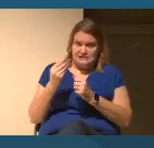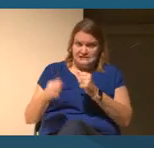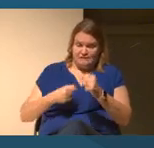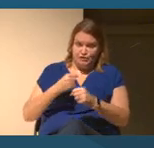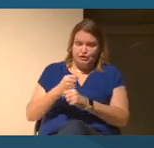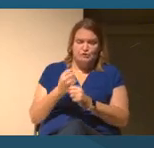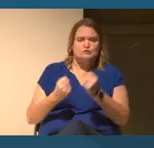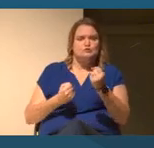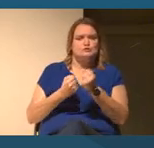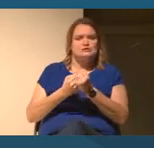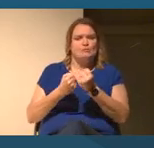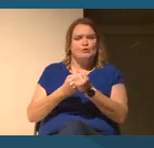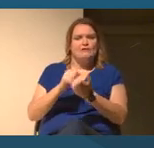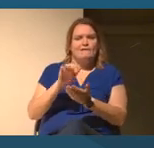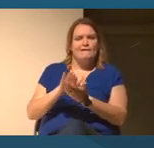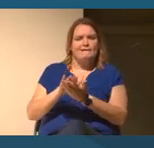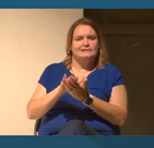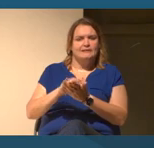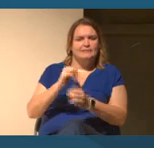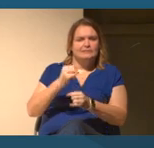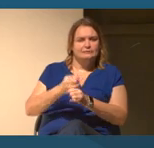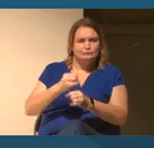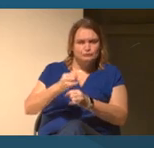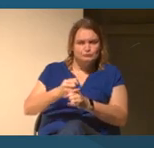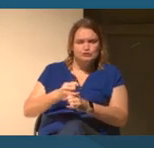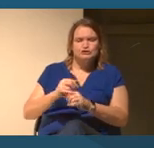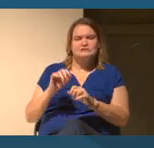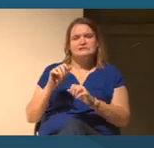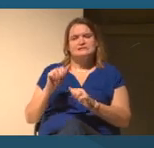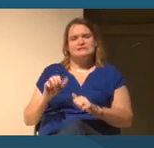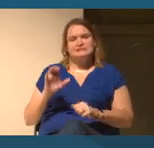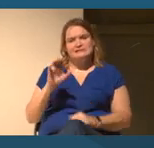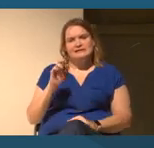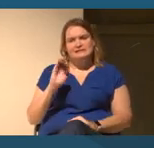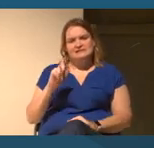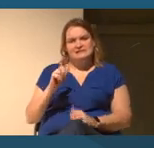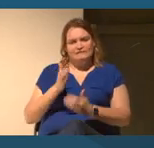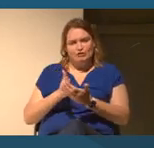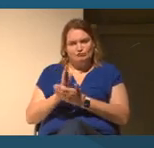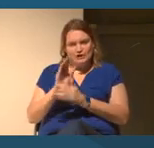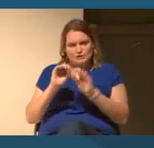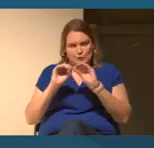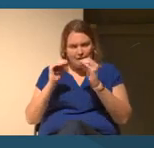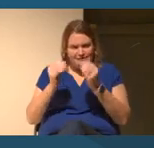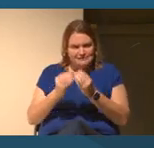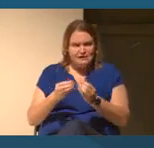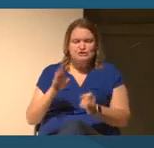institutions, civil rights organizations and bipoc-owned businesses to address racial equity,